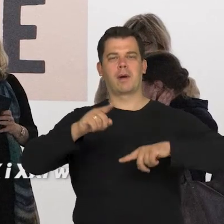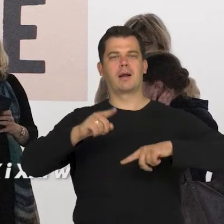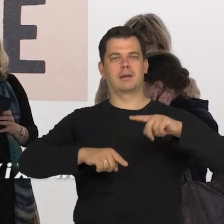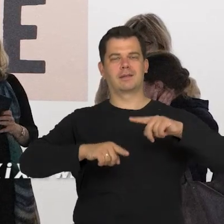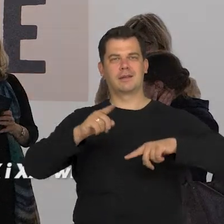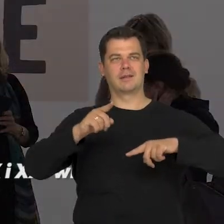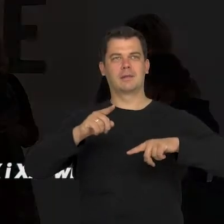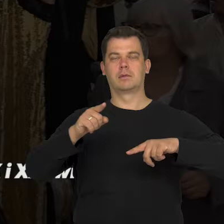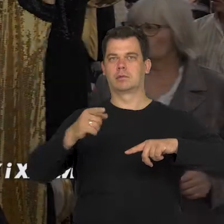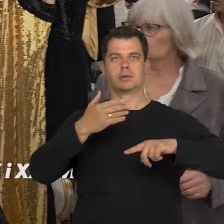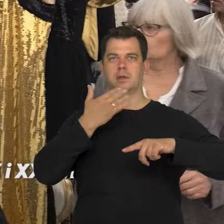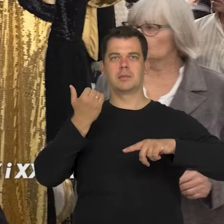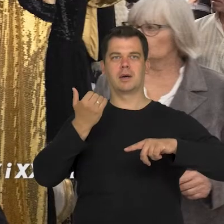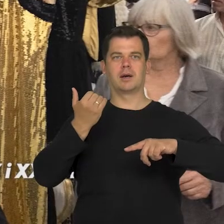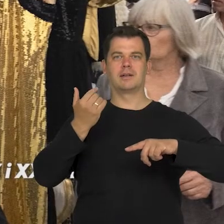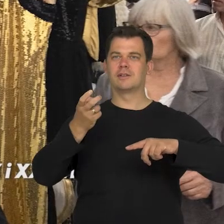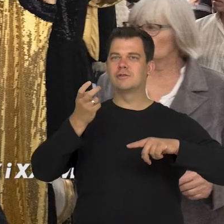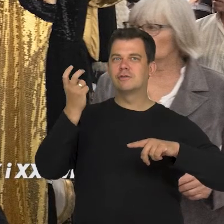there is nothing that is more natural than this